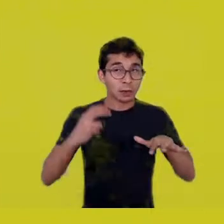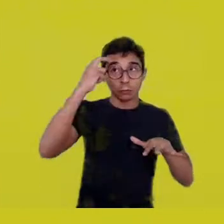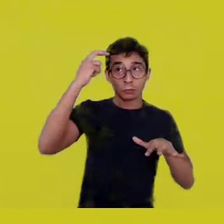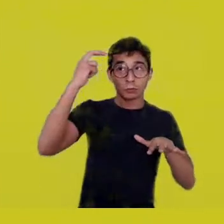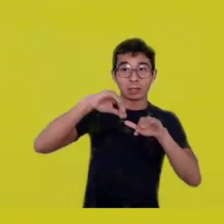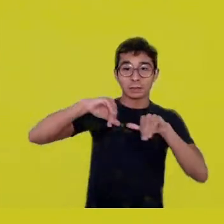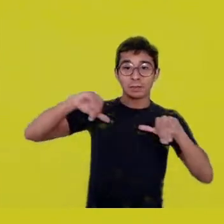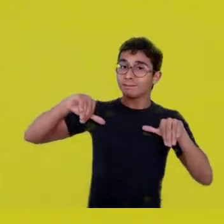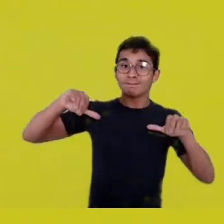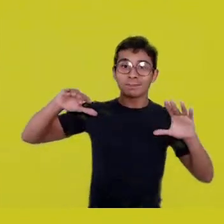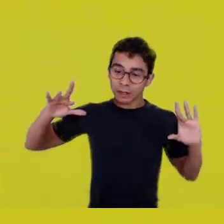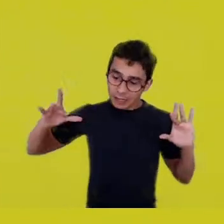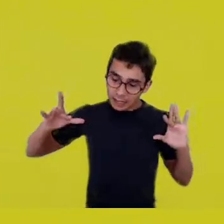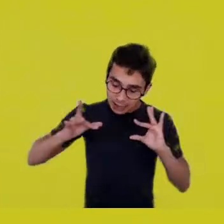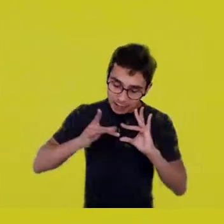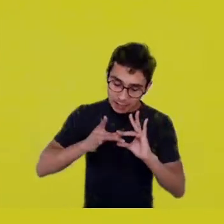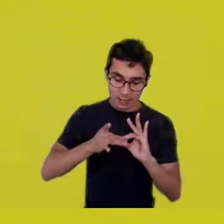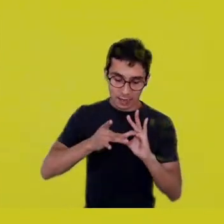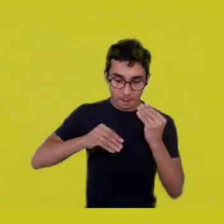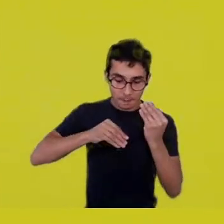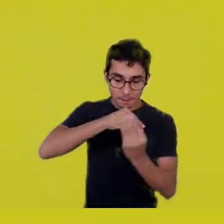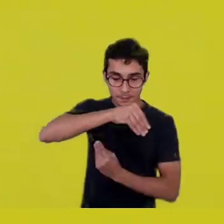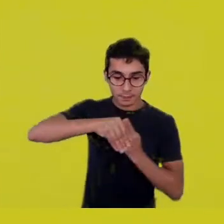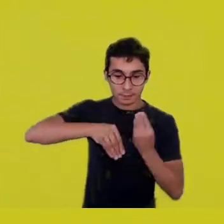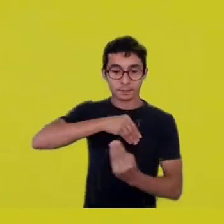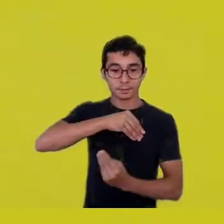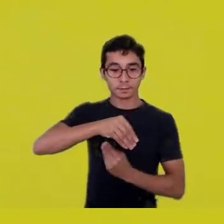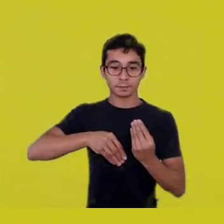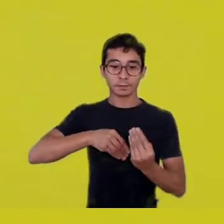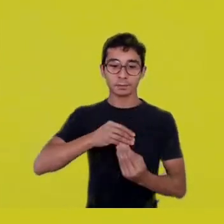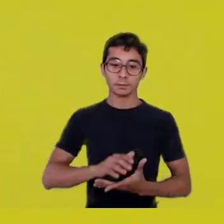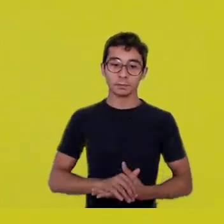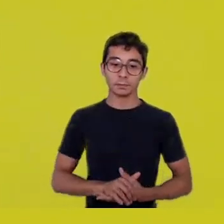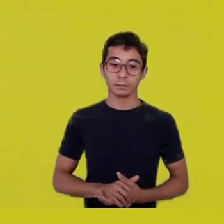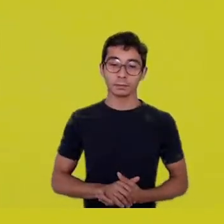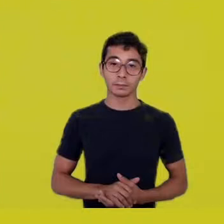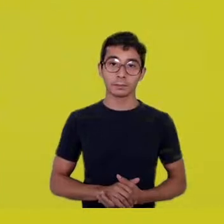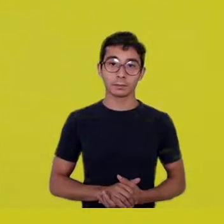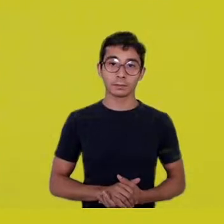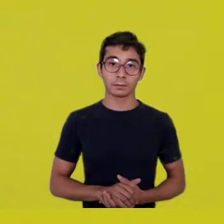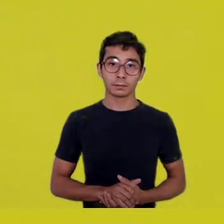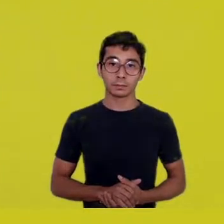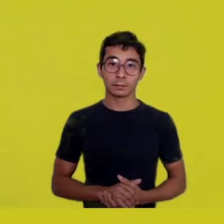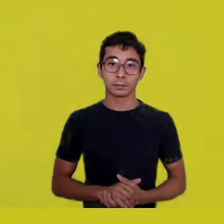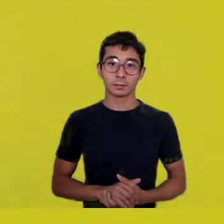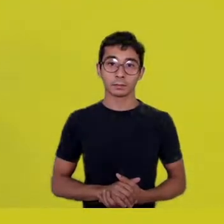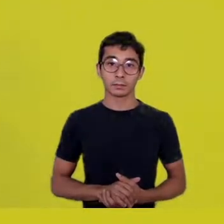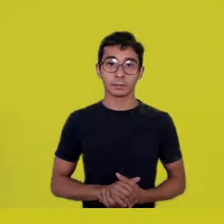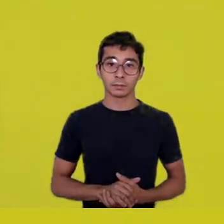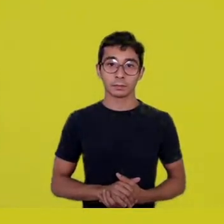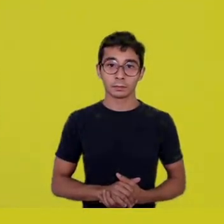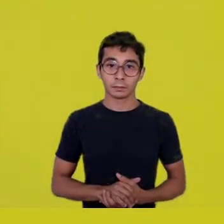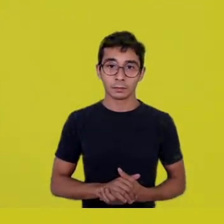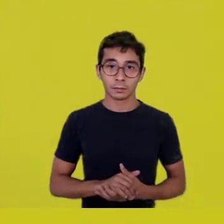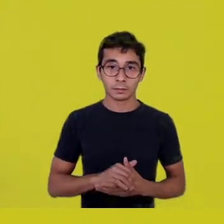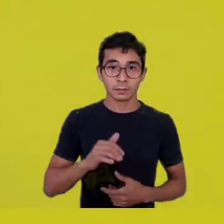I don’t know whether any tradition survived the 20th century